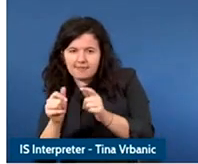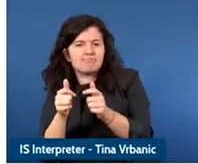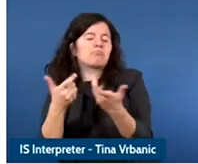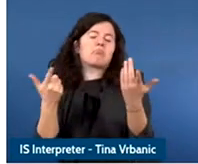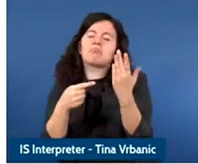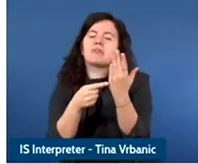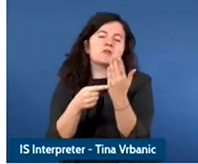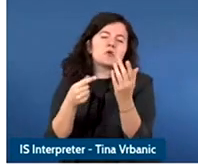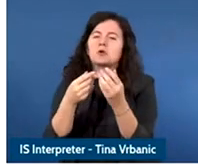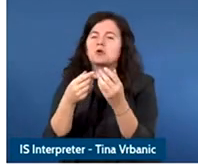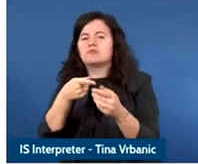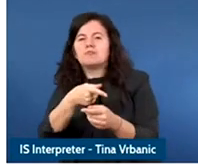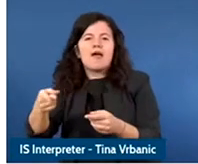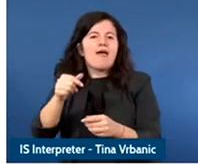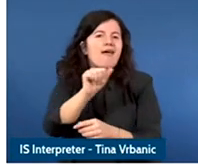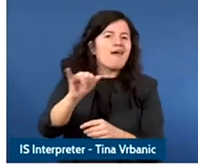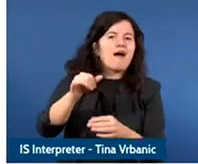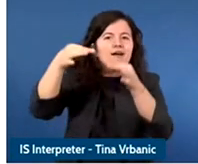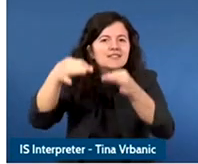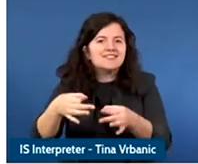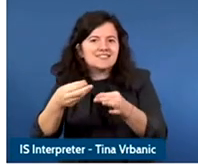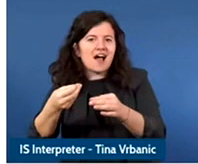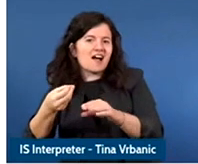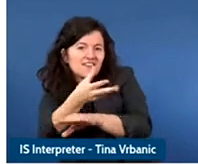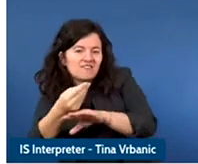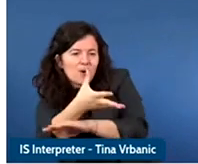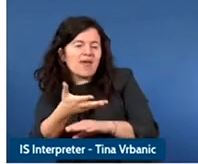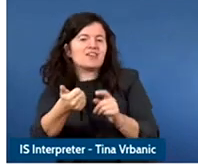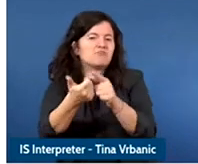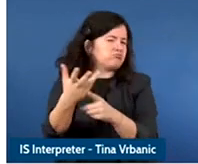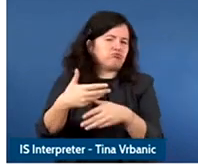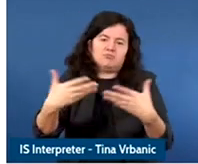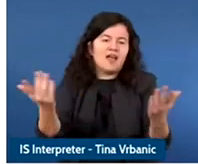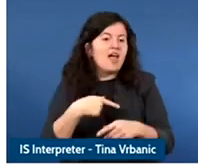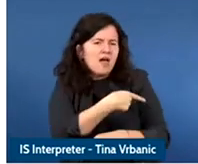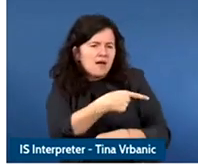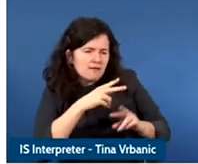overtime because that is another problem with data and evidence right now that we